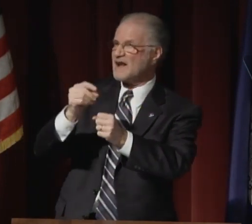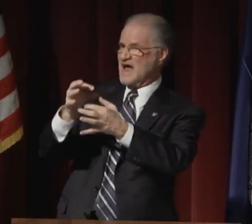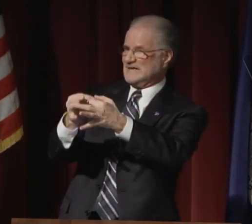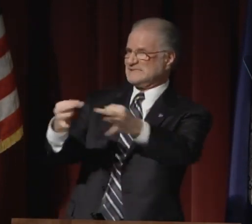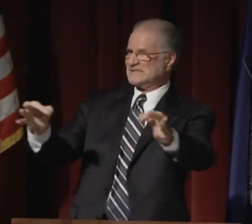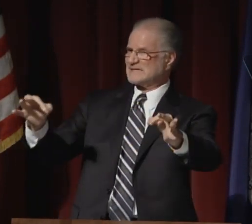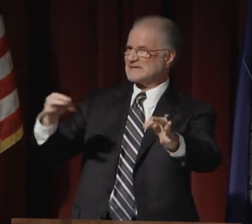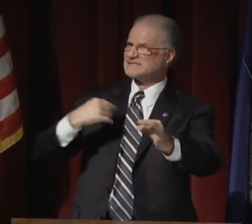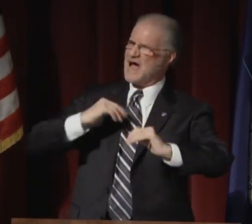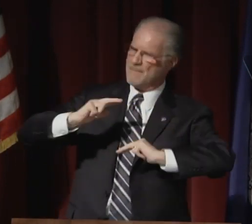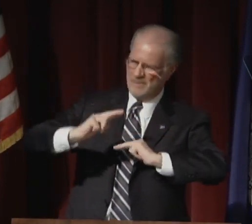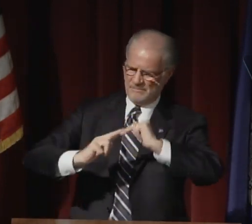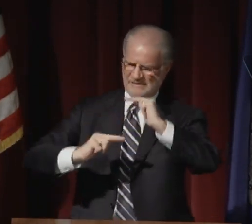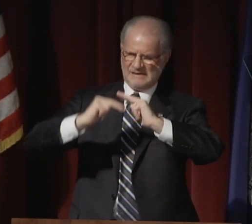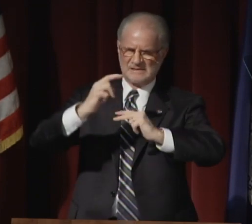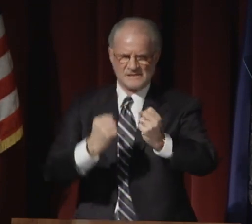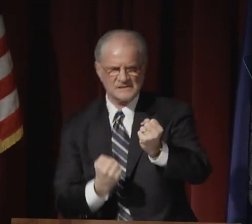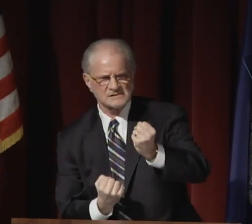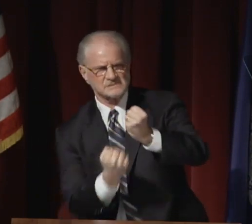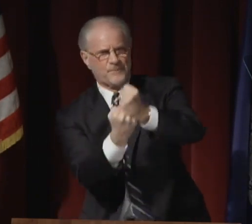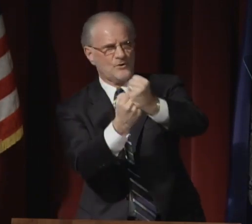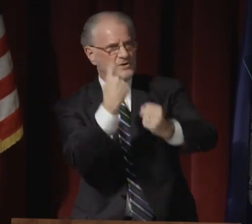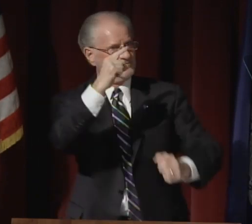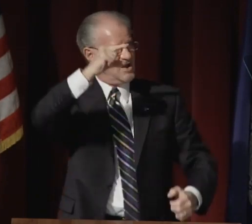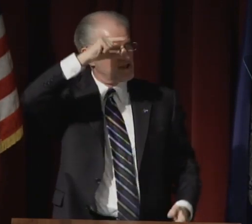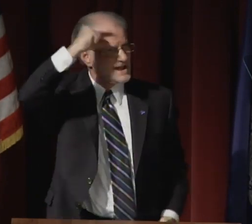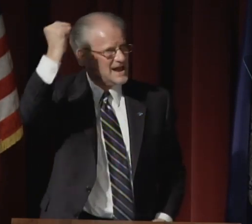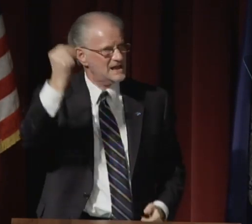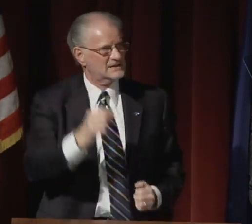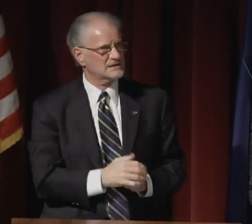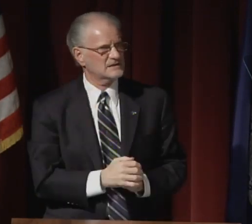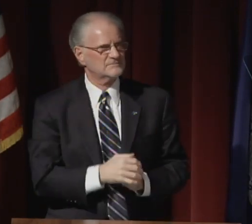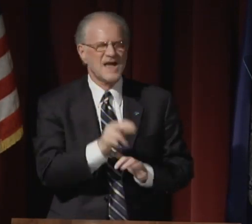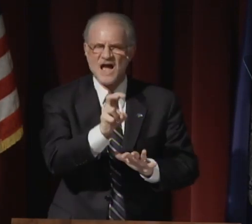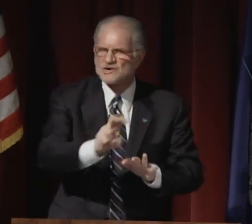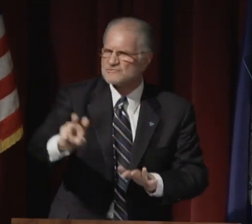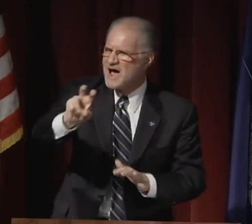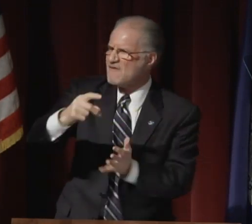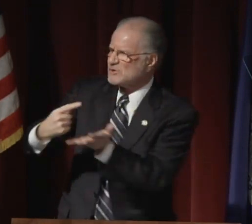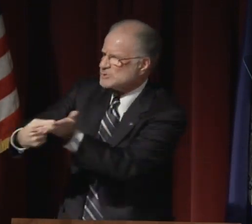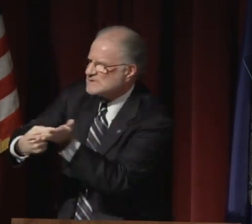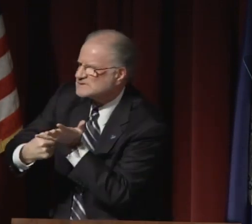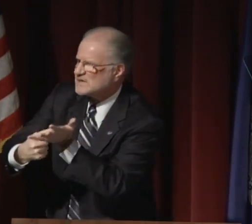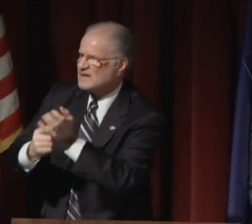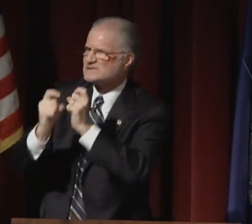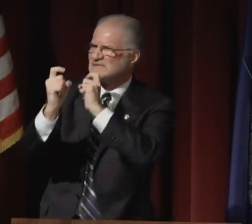In a sentence, I am building support for Gallaudet.